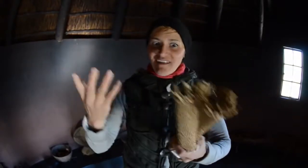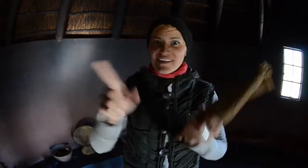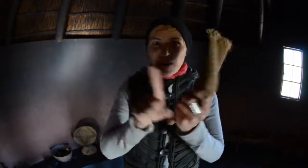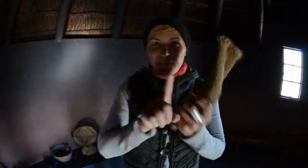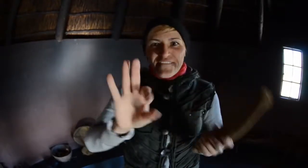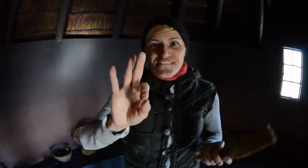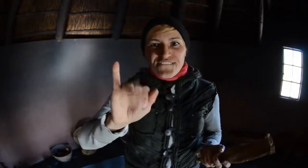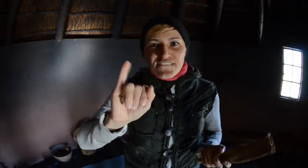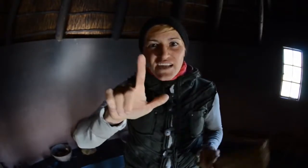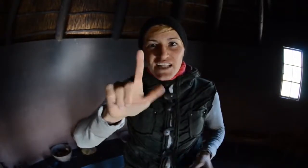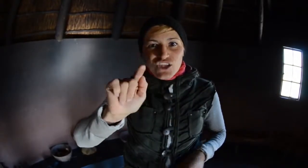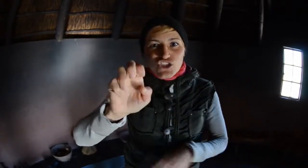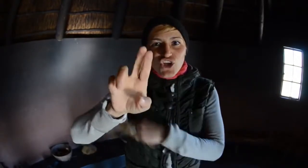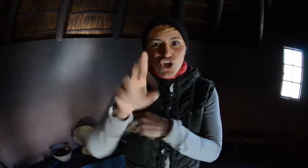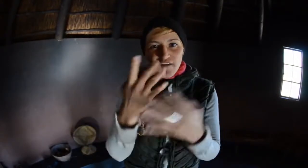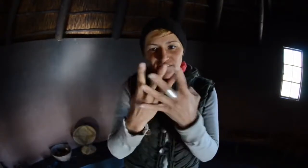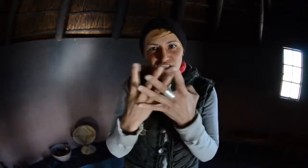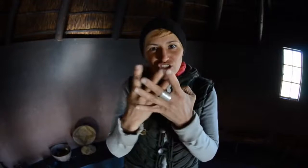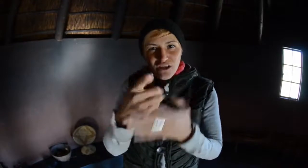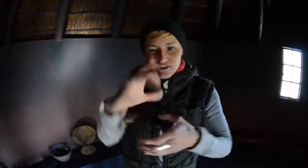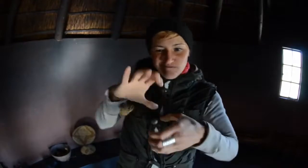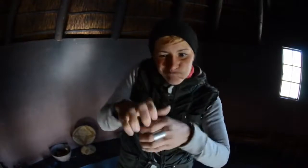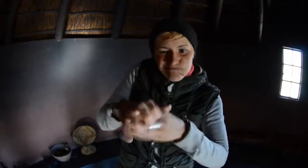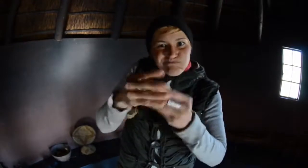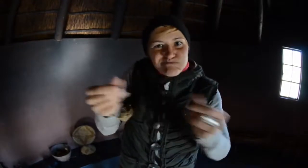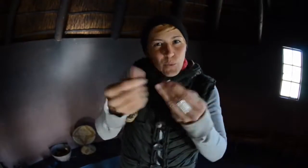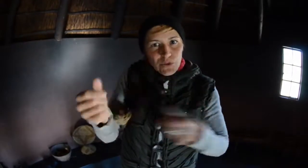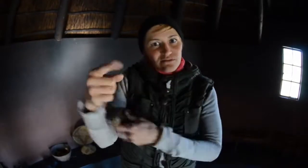Just like how we filter.